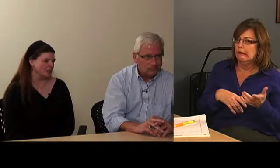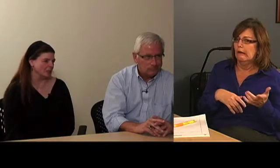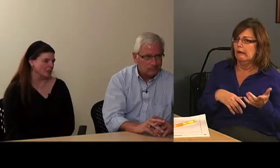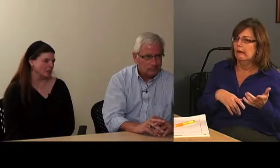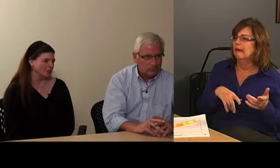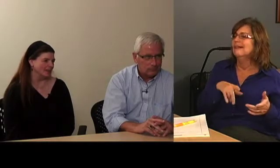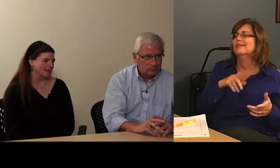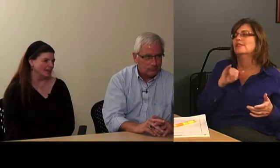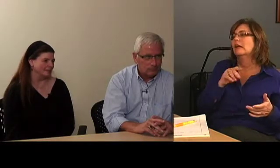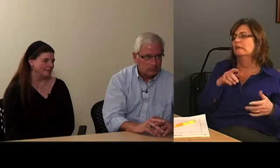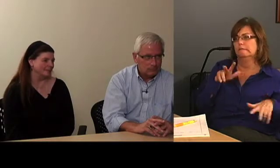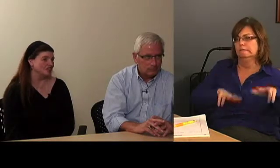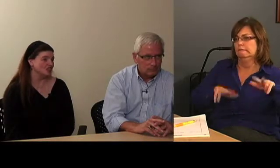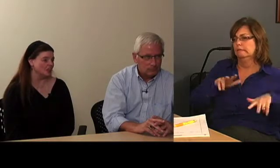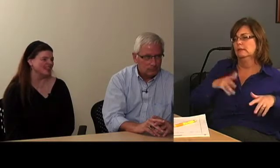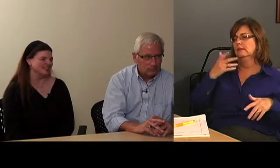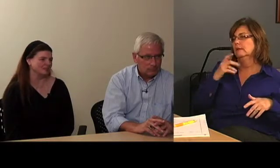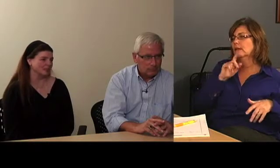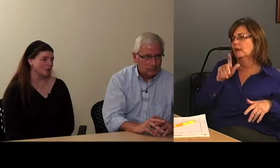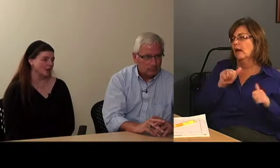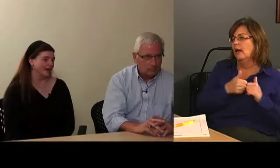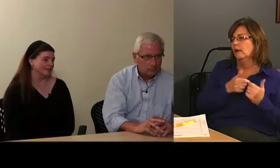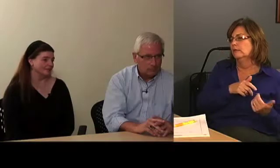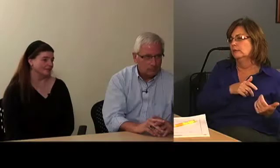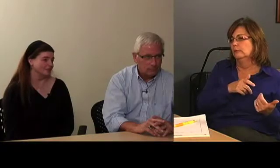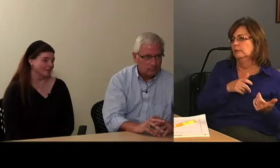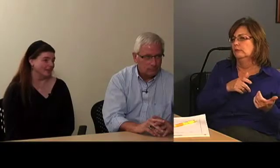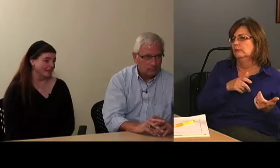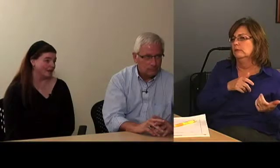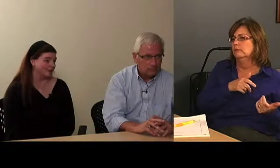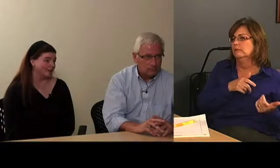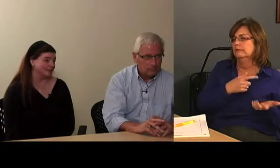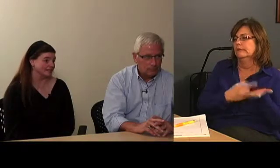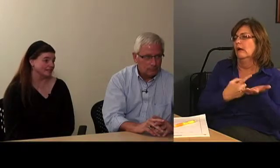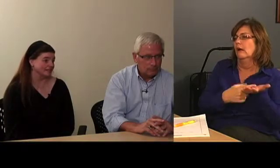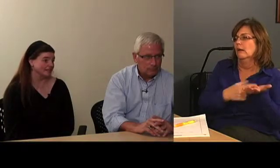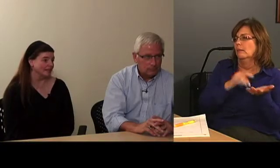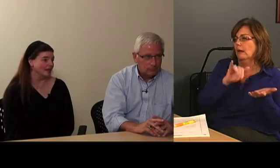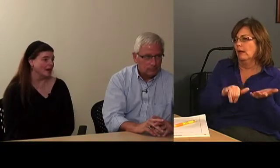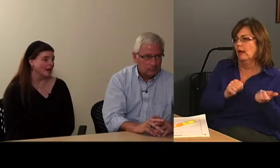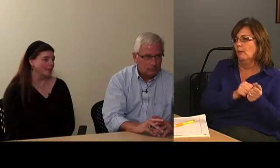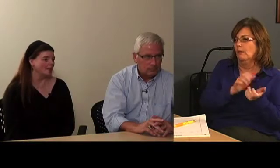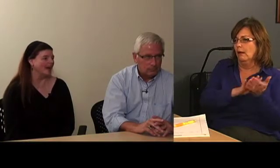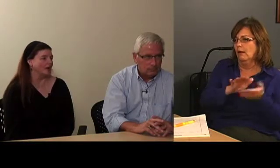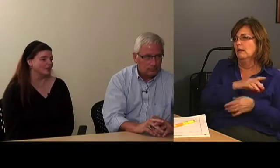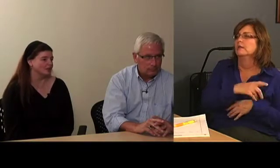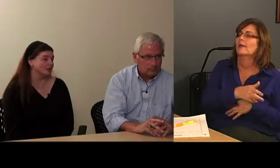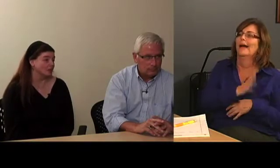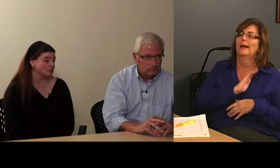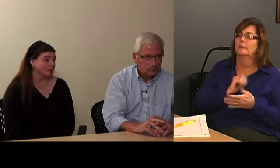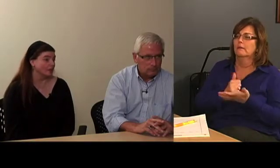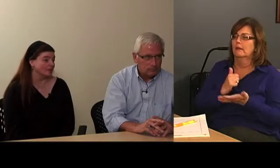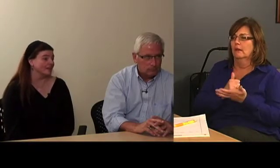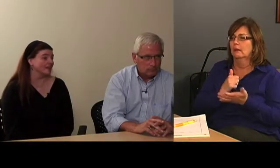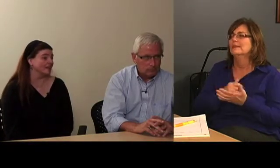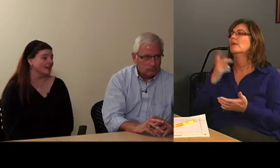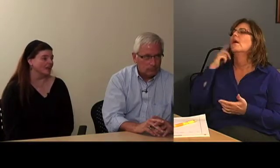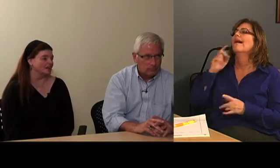So, Jamie doesn't really know how to respond to that request or how to negotiate it with the college